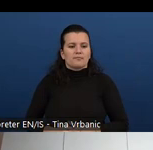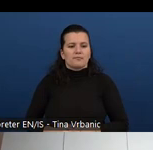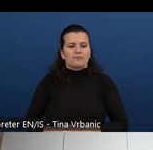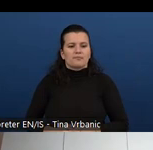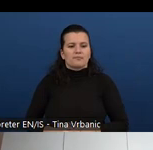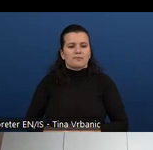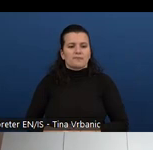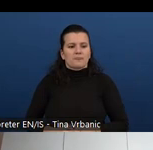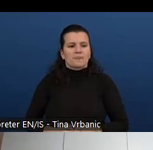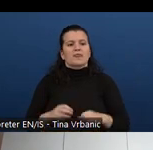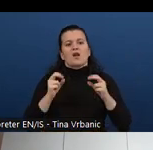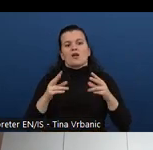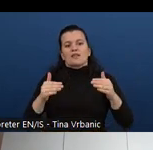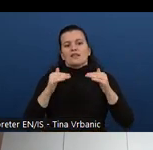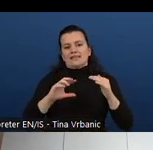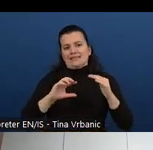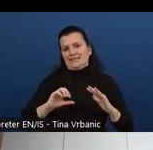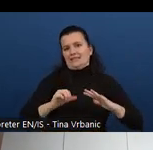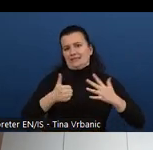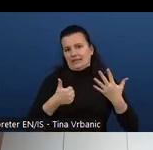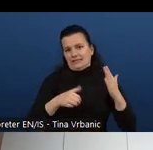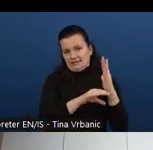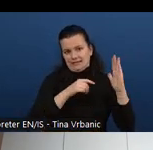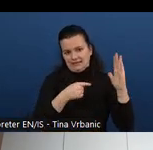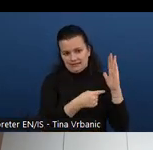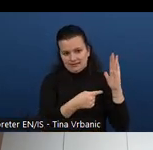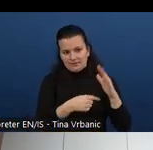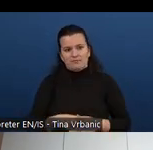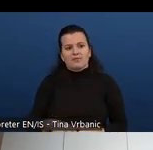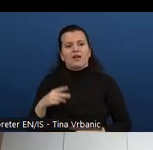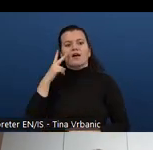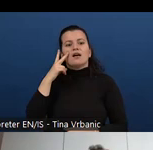first part. We have that in module 4, principles, standards and checks.